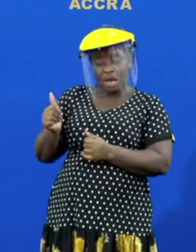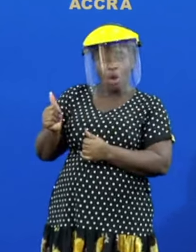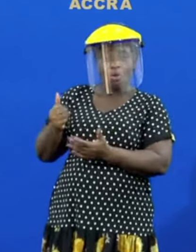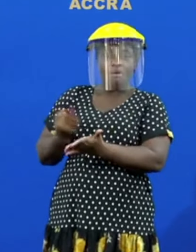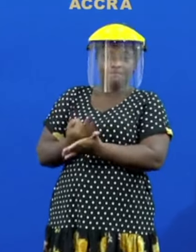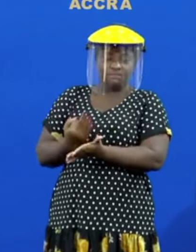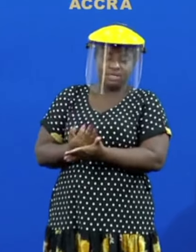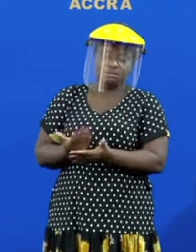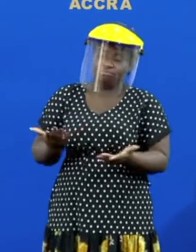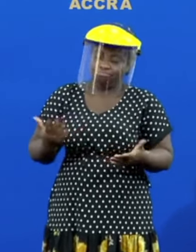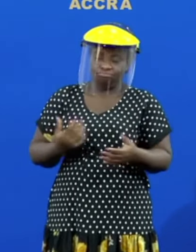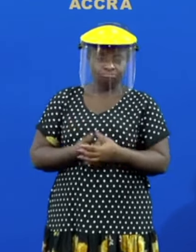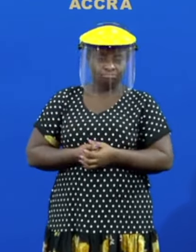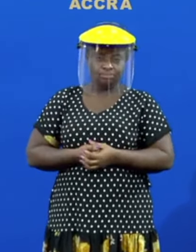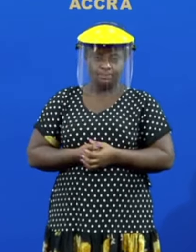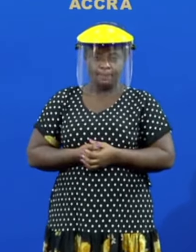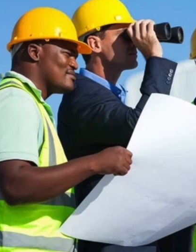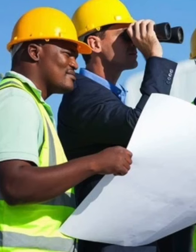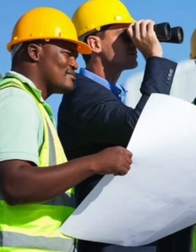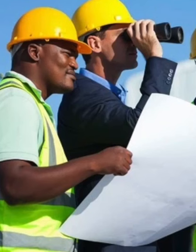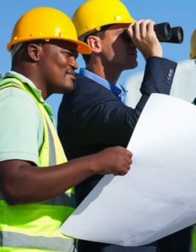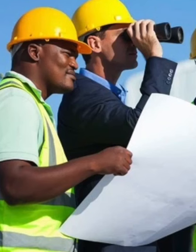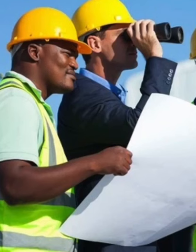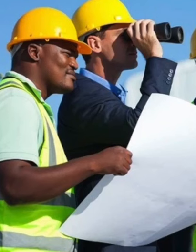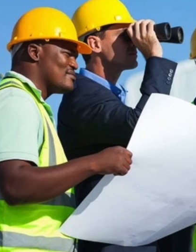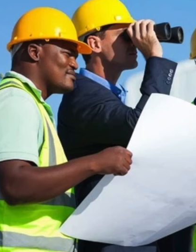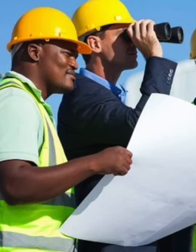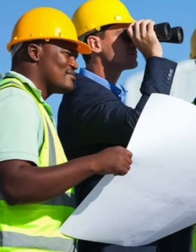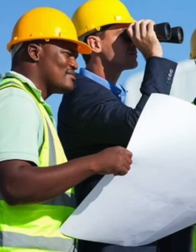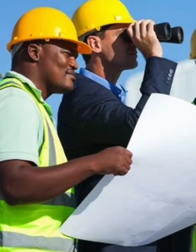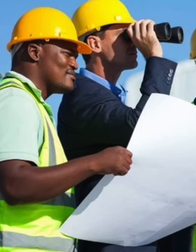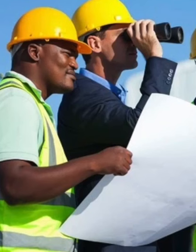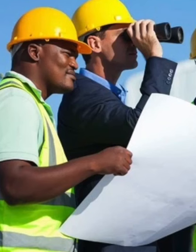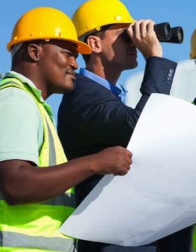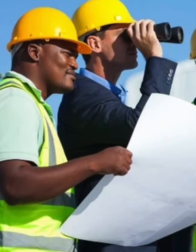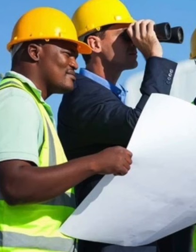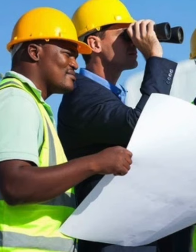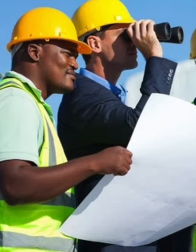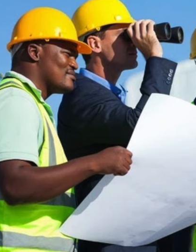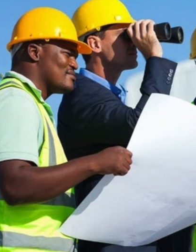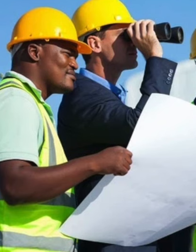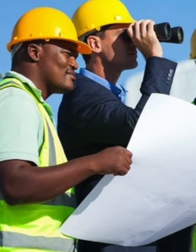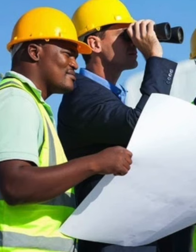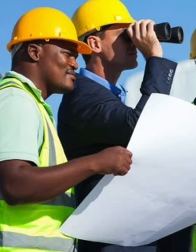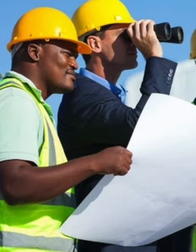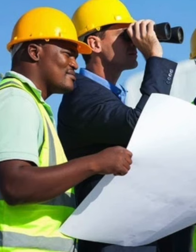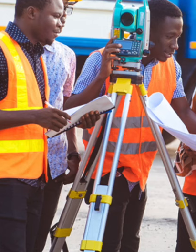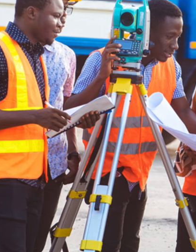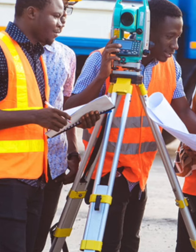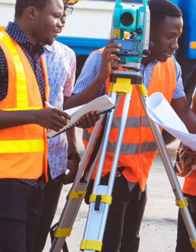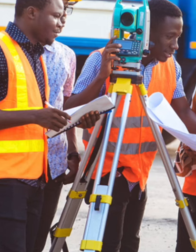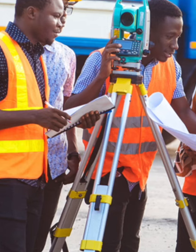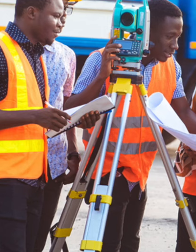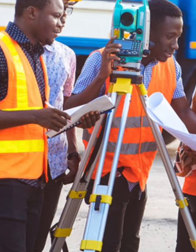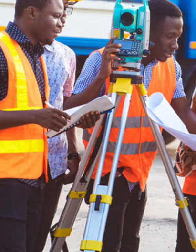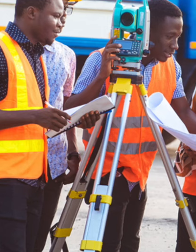with it contractors for the various projects have also been procured and are commencing work